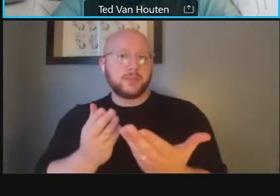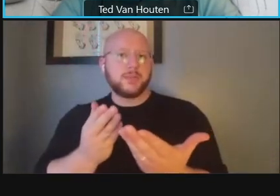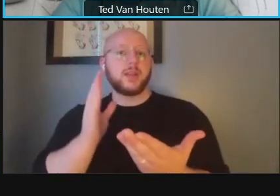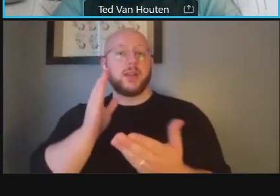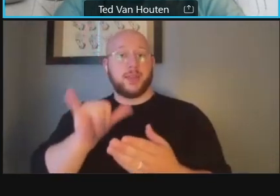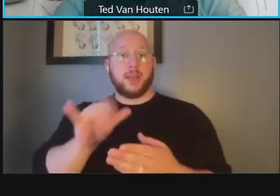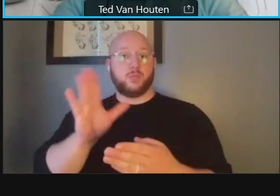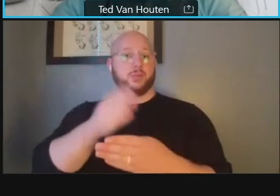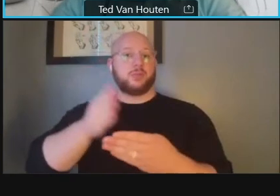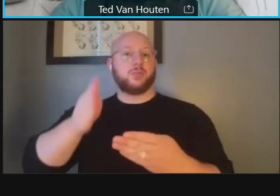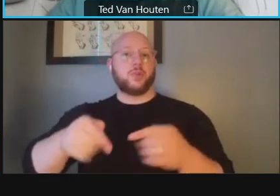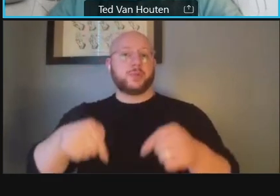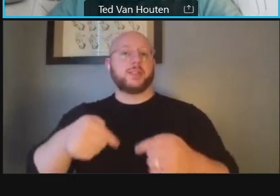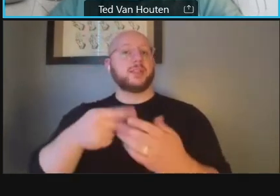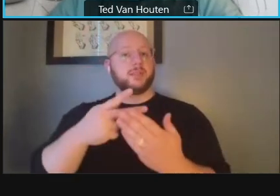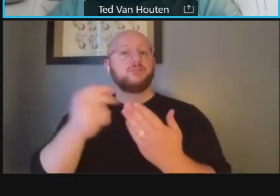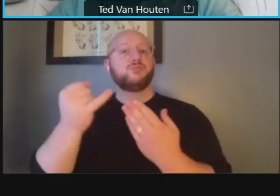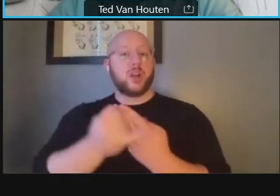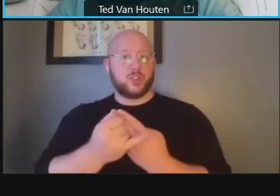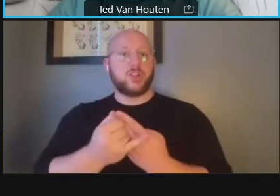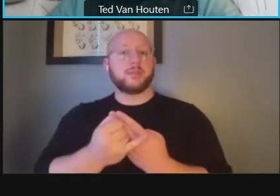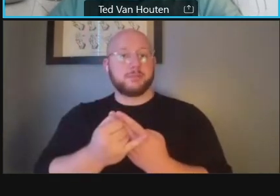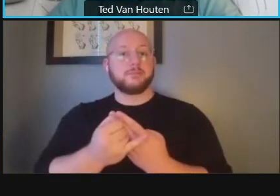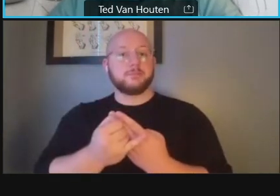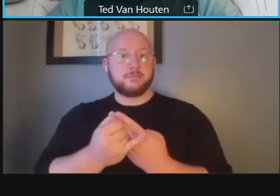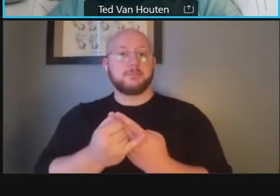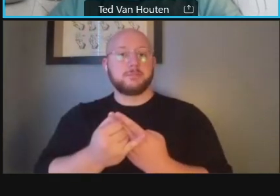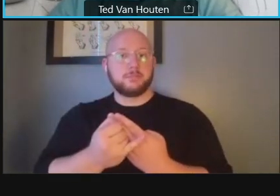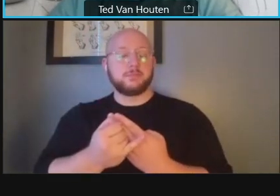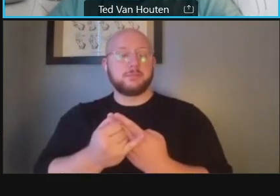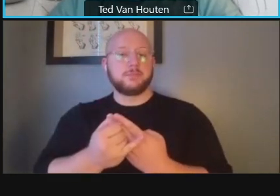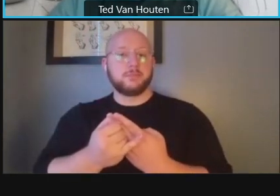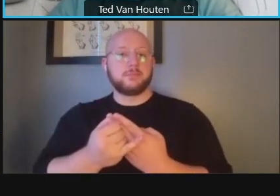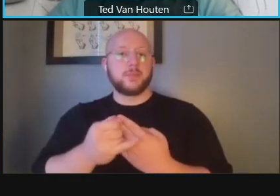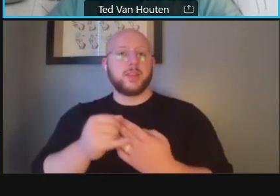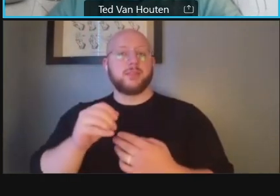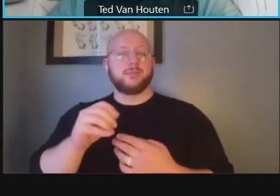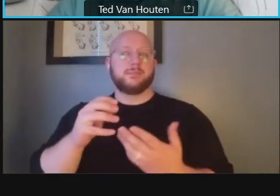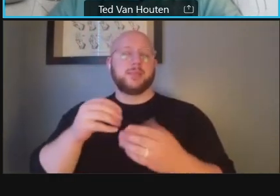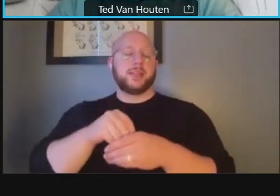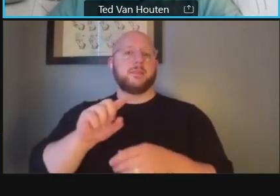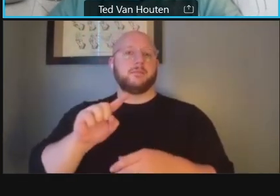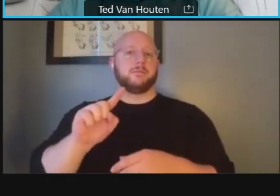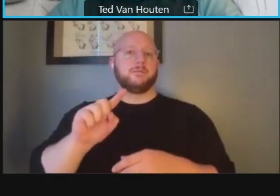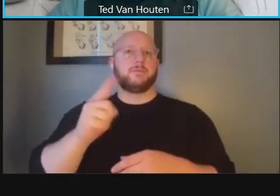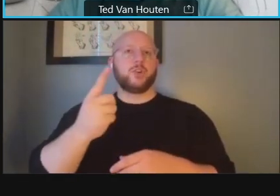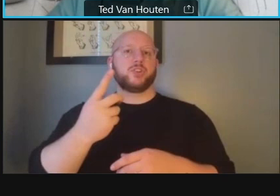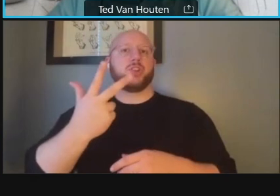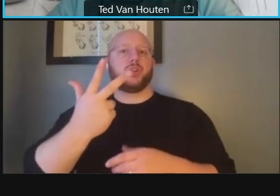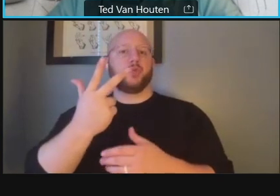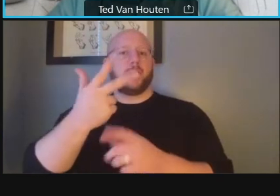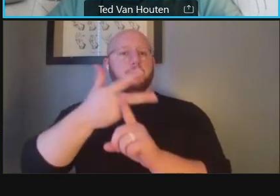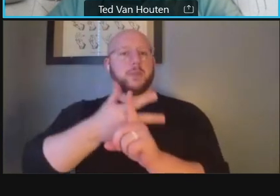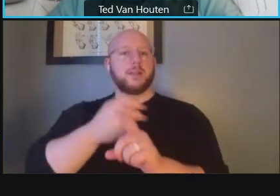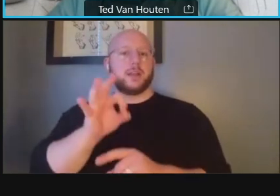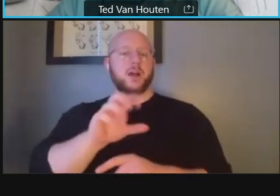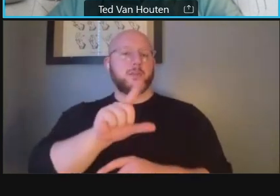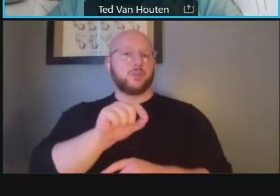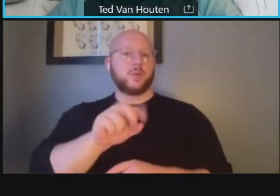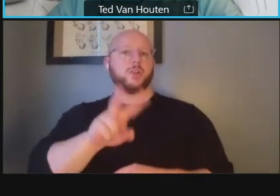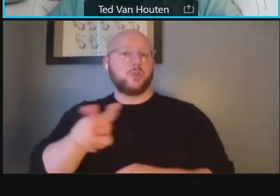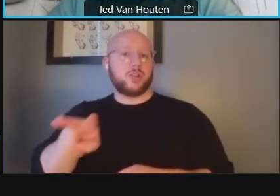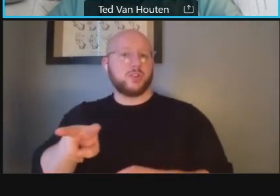project um in in that the first three months of 2022 is when we'll be closing that out um